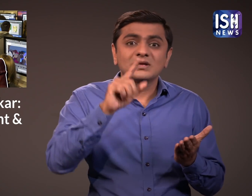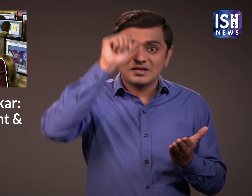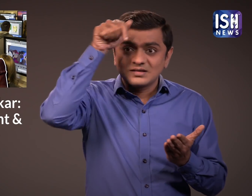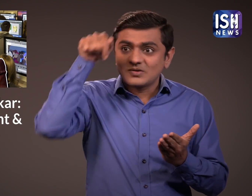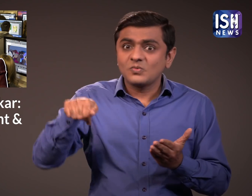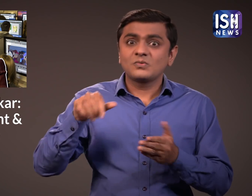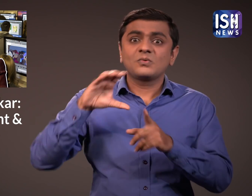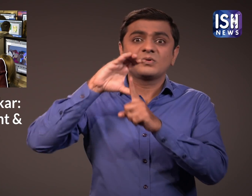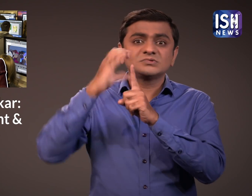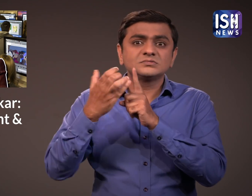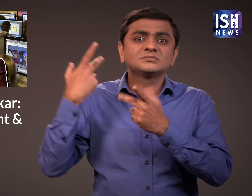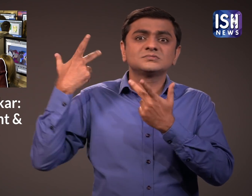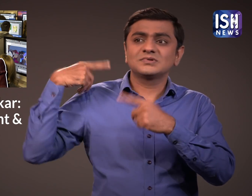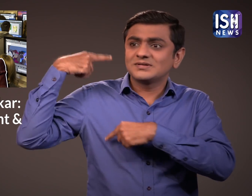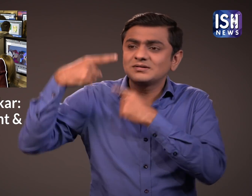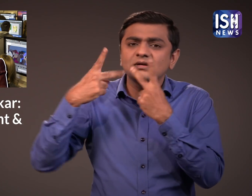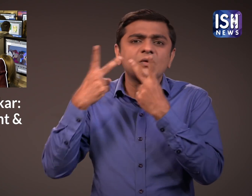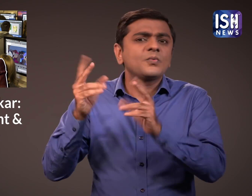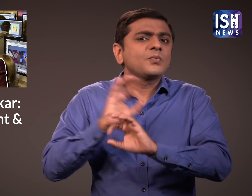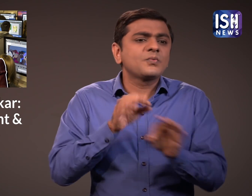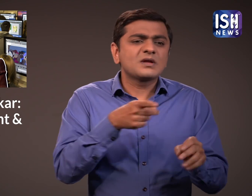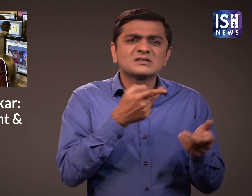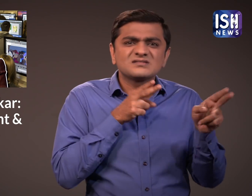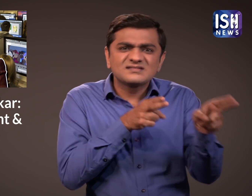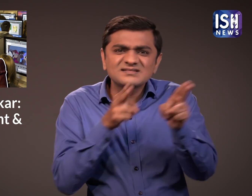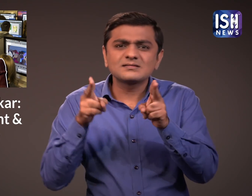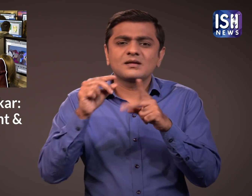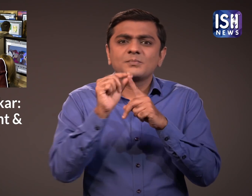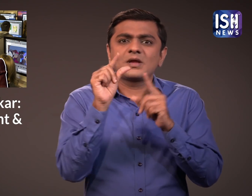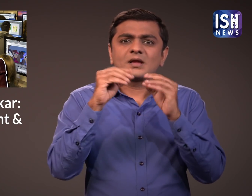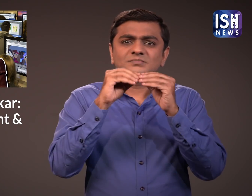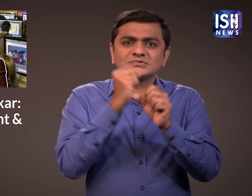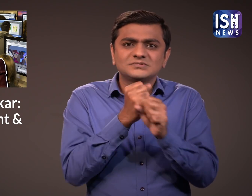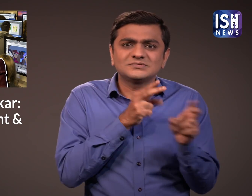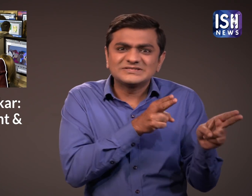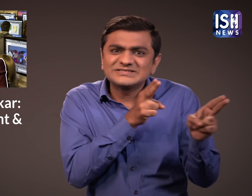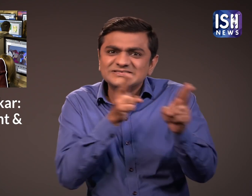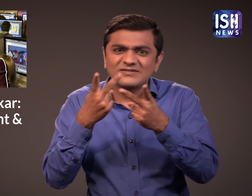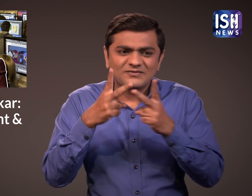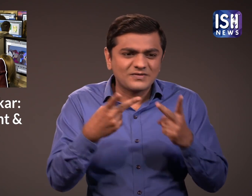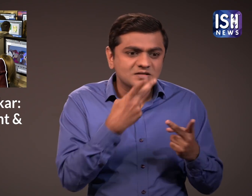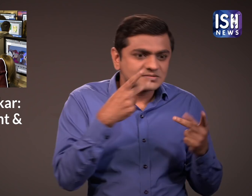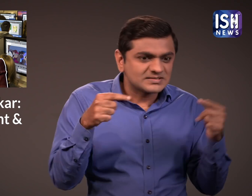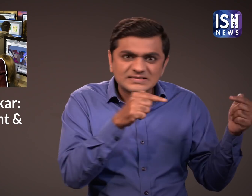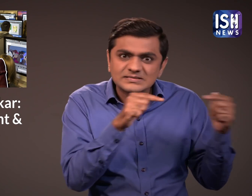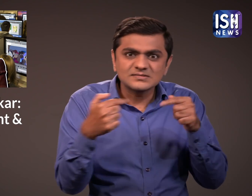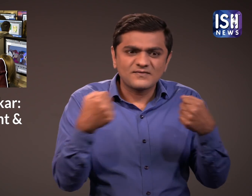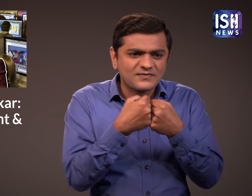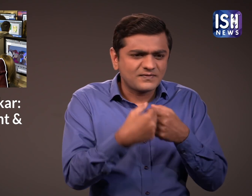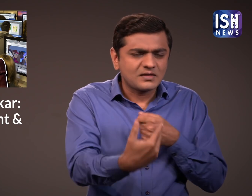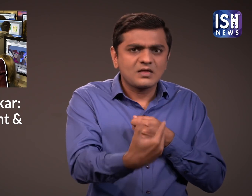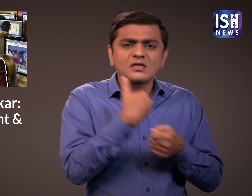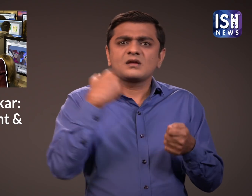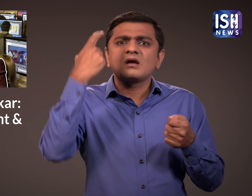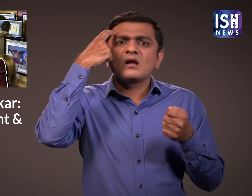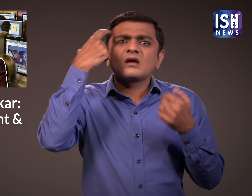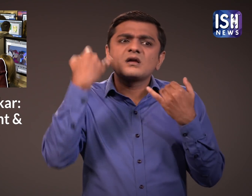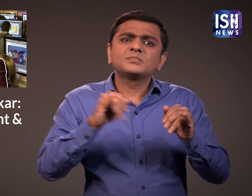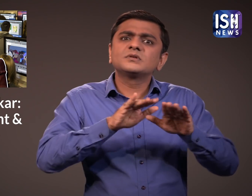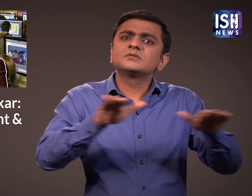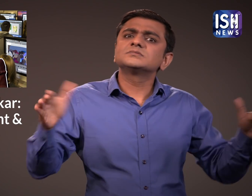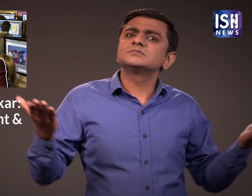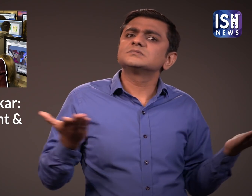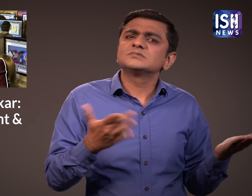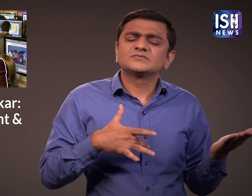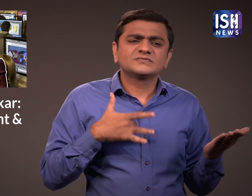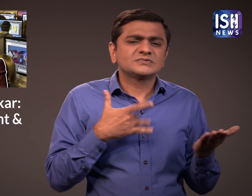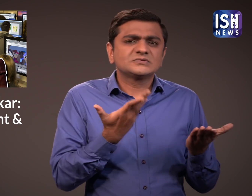Instead of learning about Indian culture they become obsessed with violent video games like PUBG.